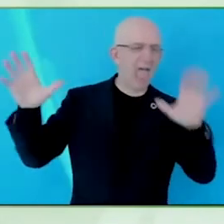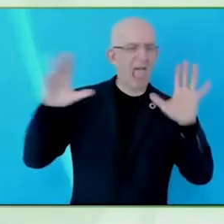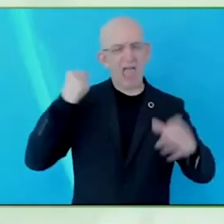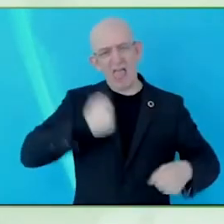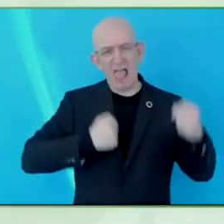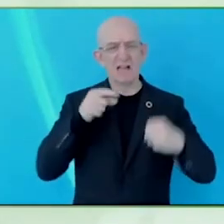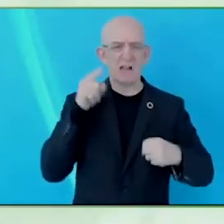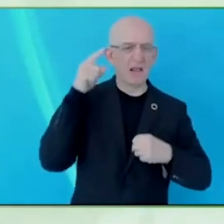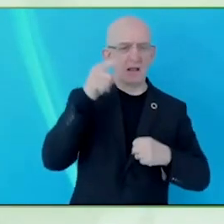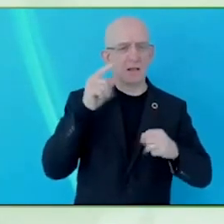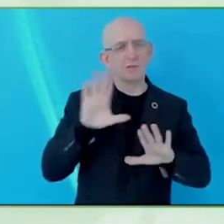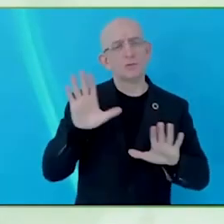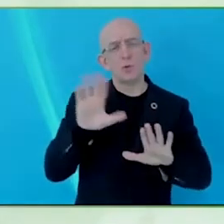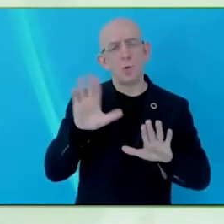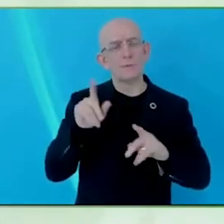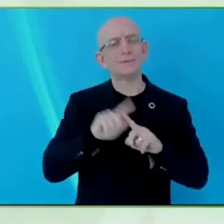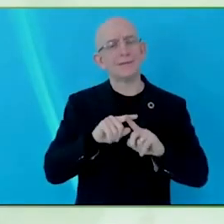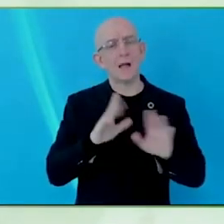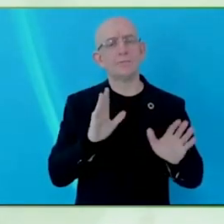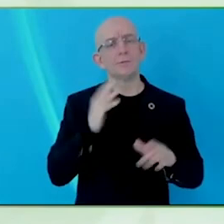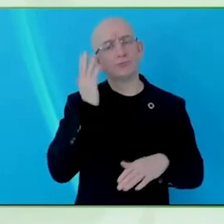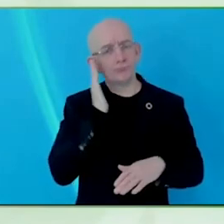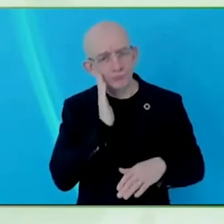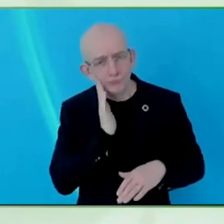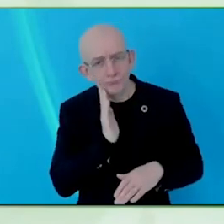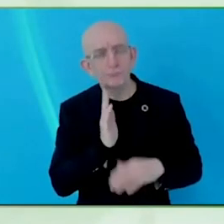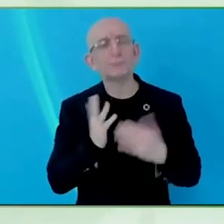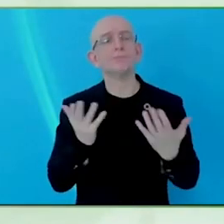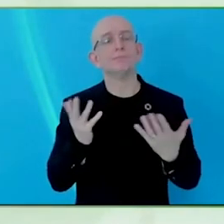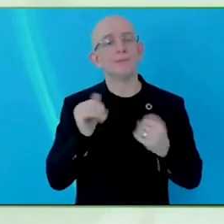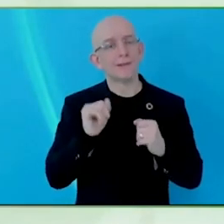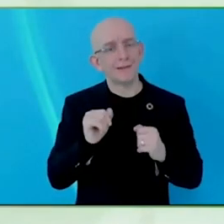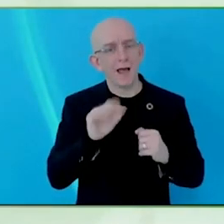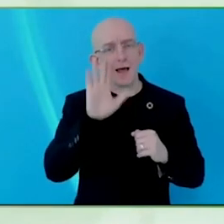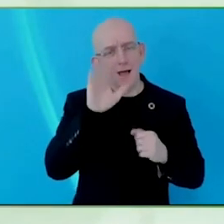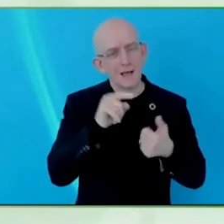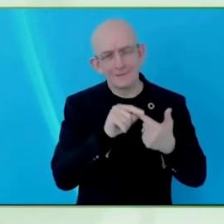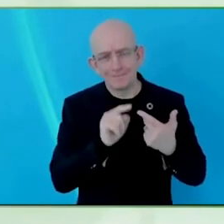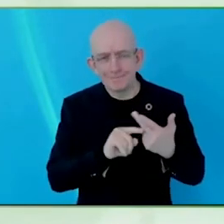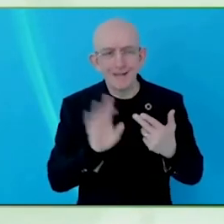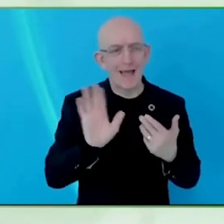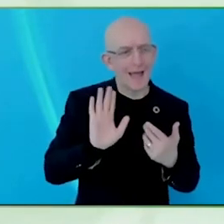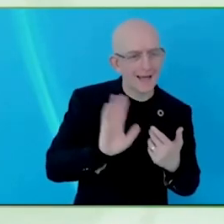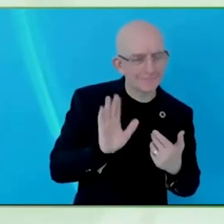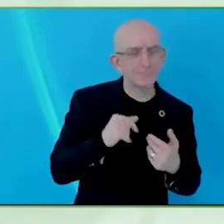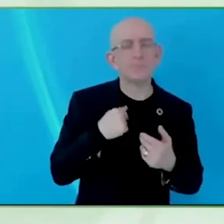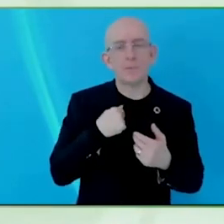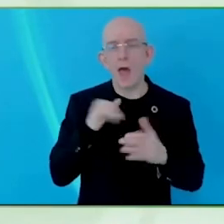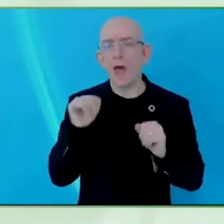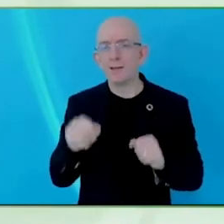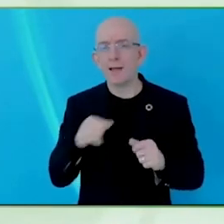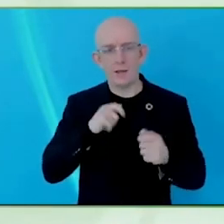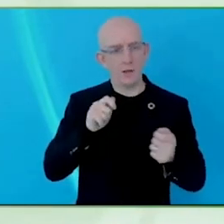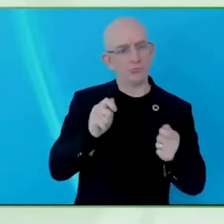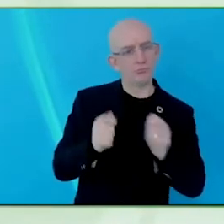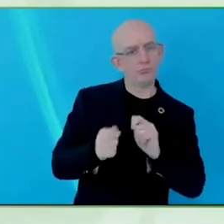humble to the feedback that comes is a critical part of the work we are doing, we have less than one minute to go so I will just do a